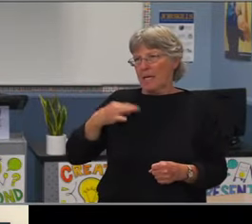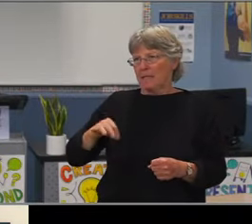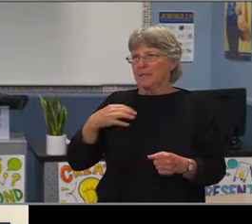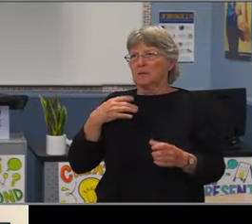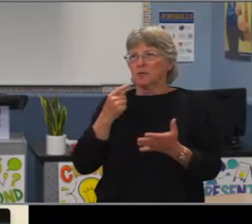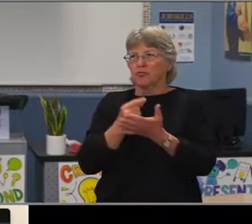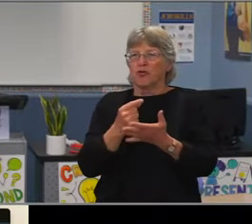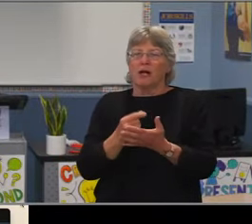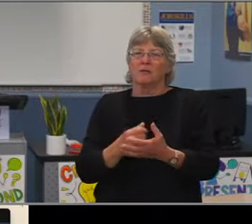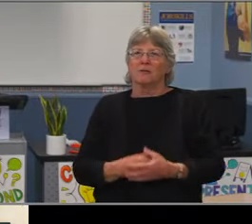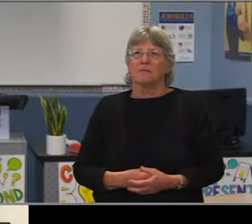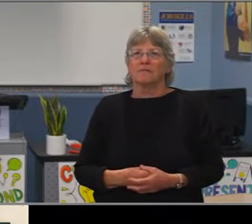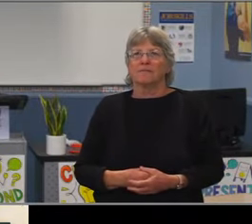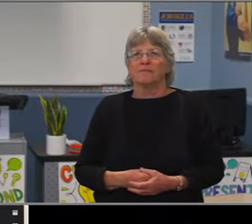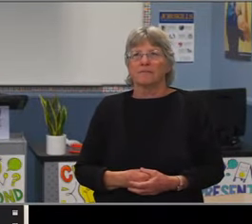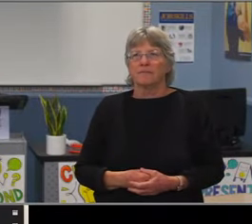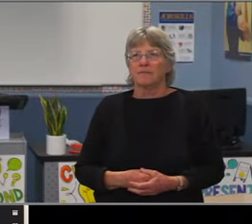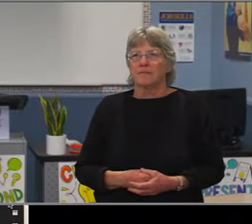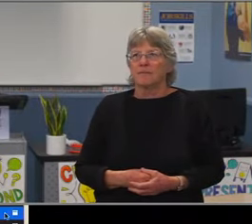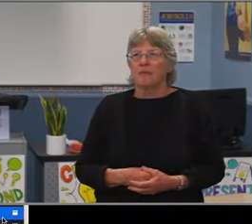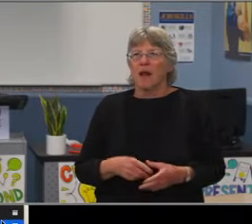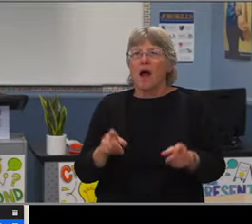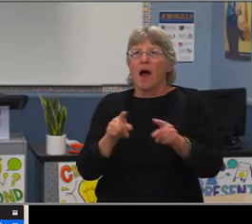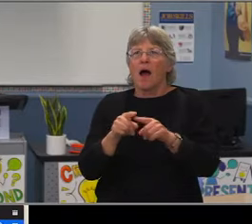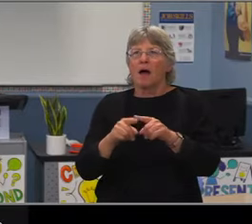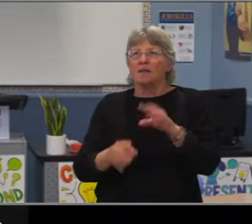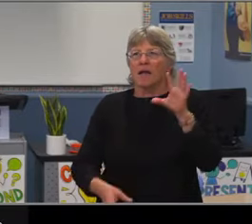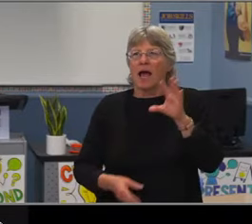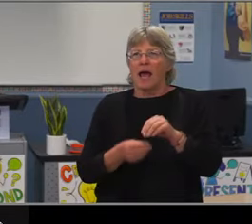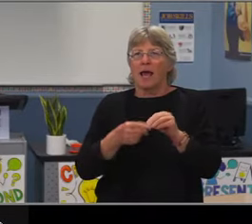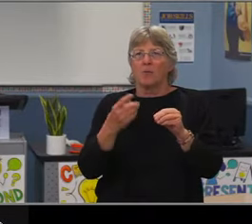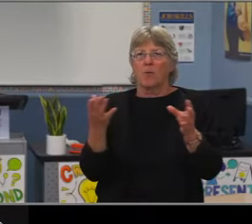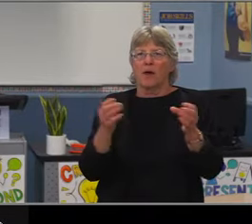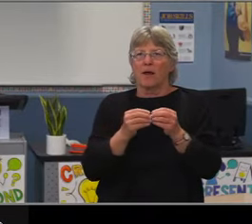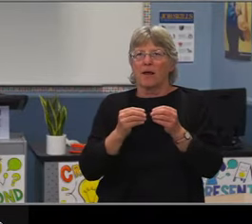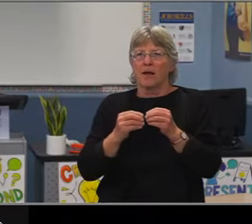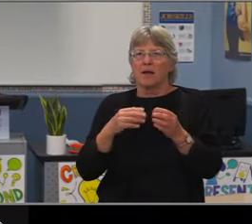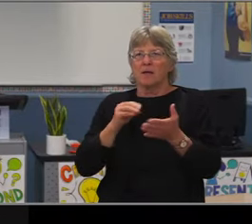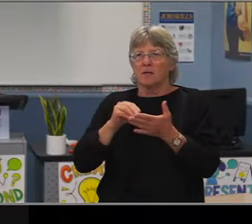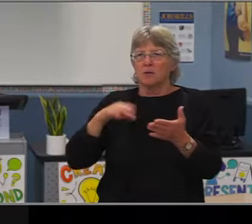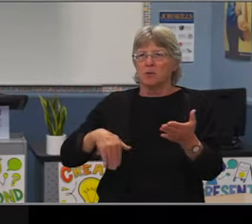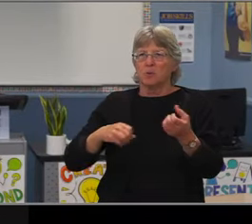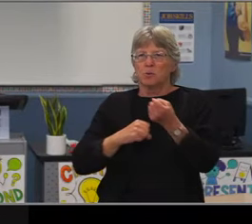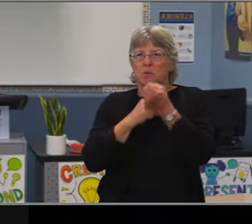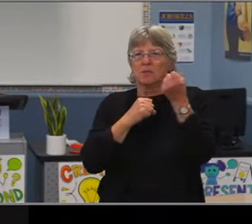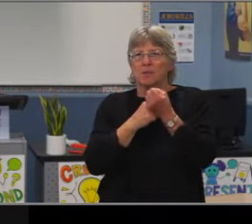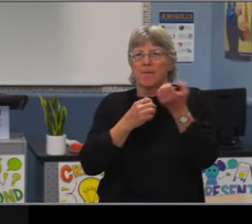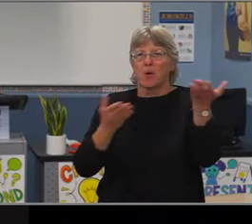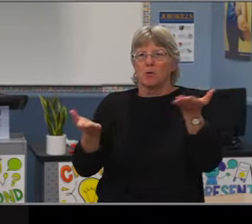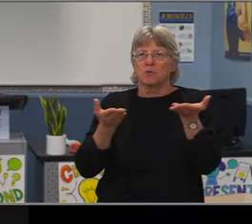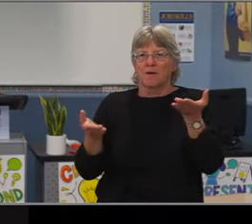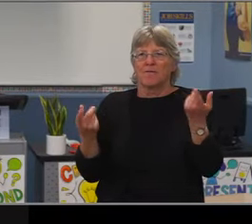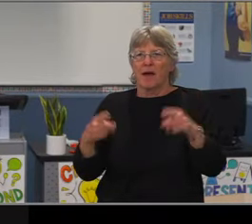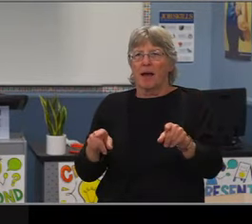to the same teacher for three years. That teacher in effect became a counselor to those kids,